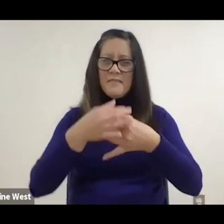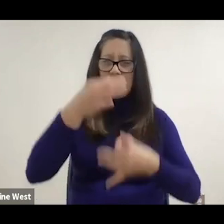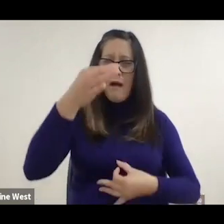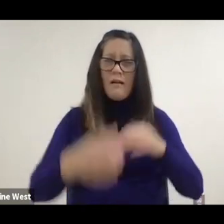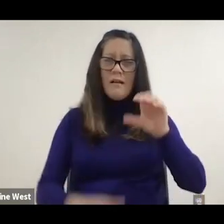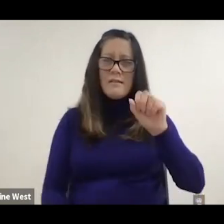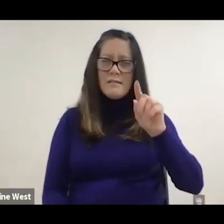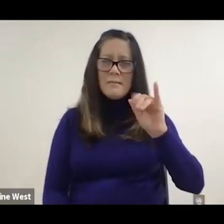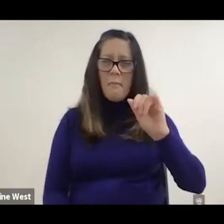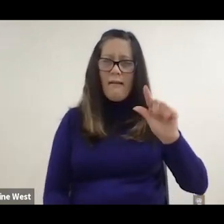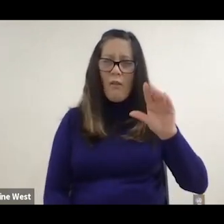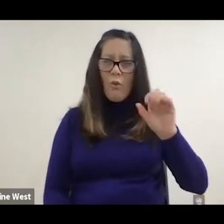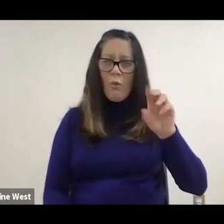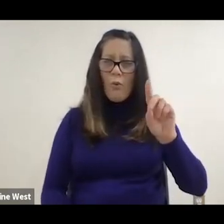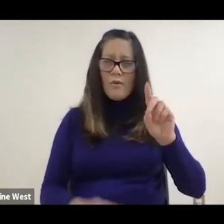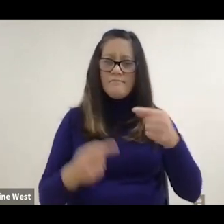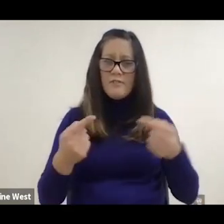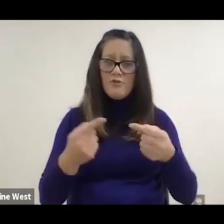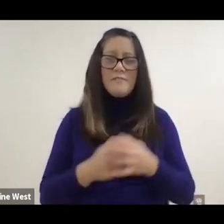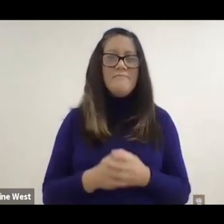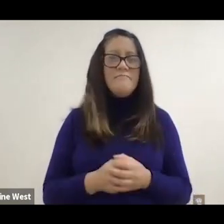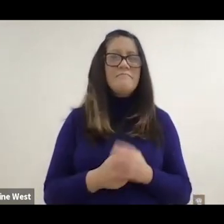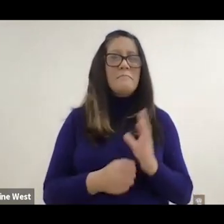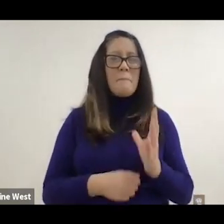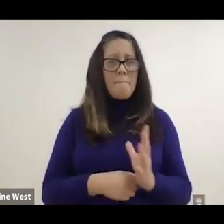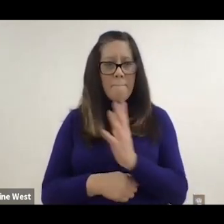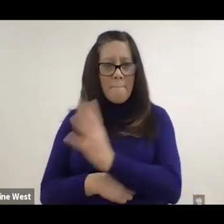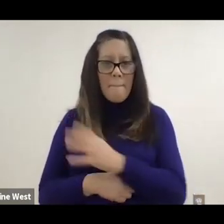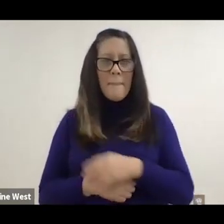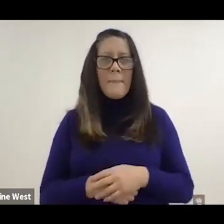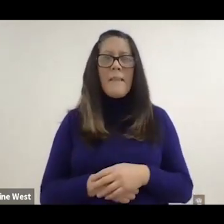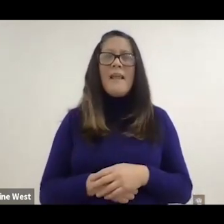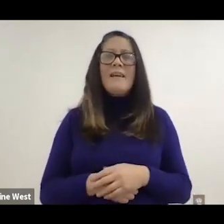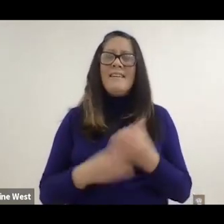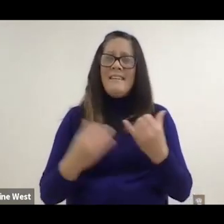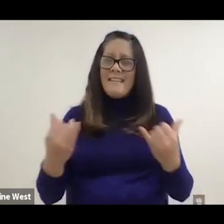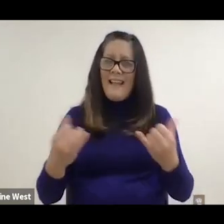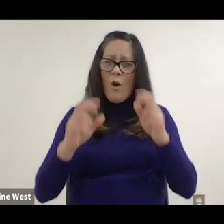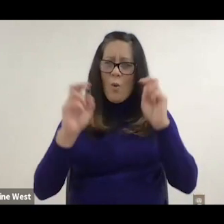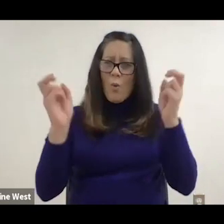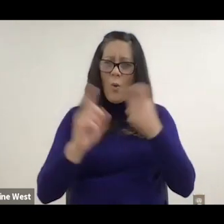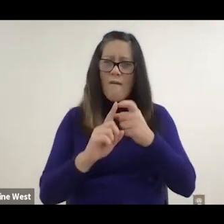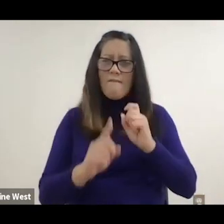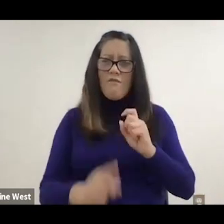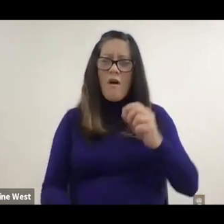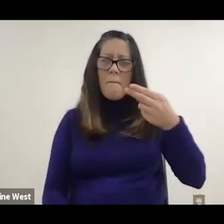start with a couple of messages. The, I love this quote from Howard Rusk. Howard